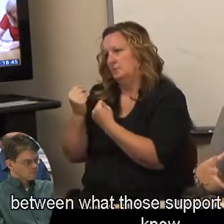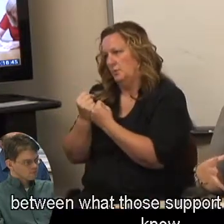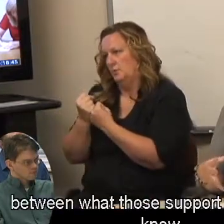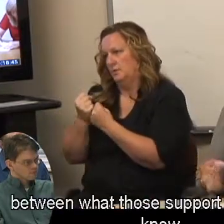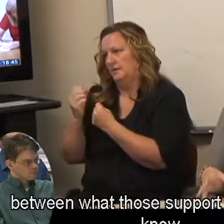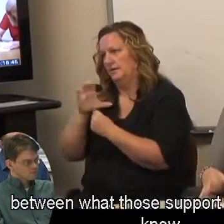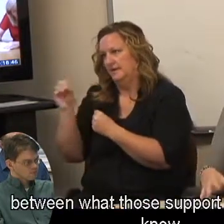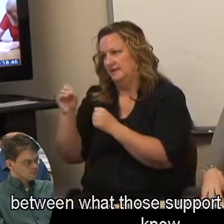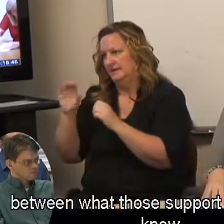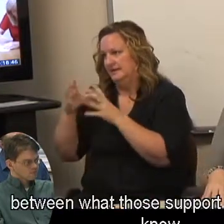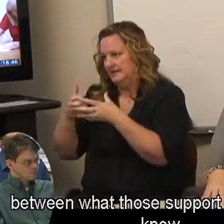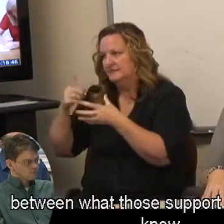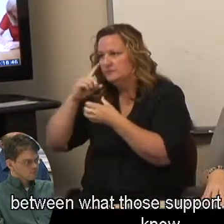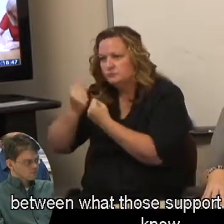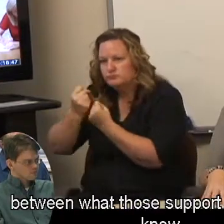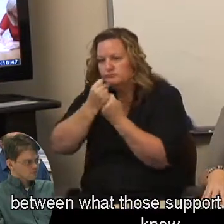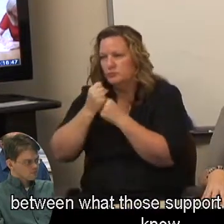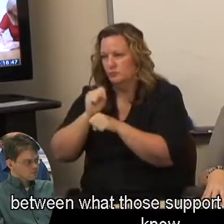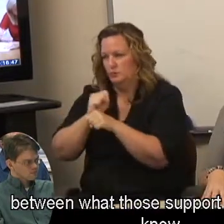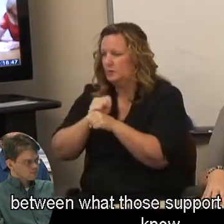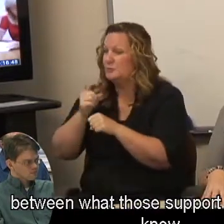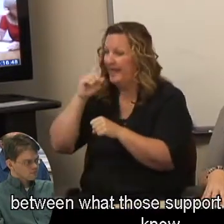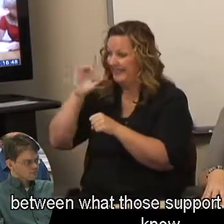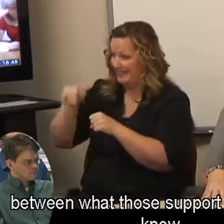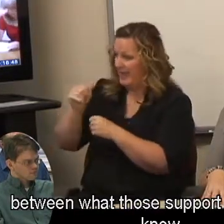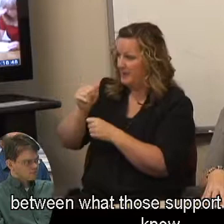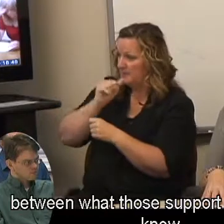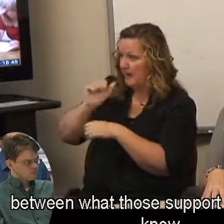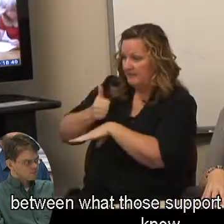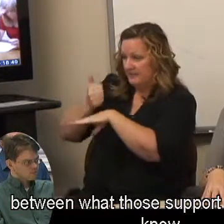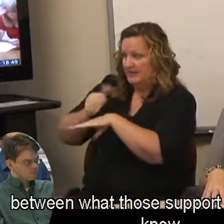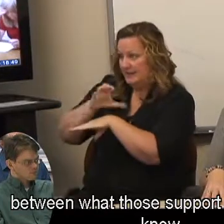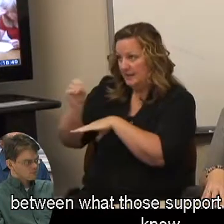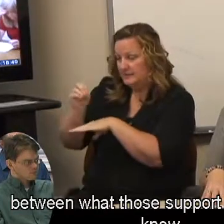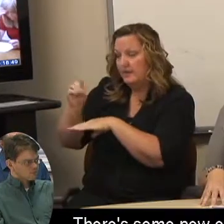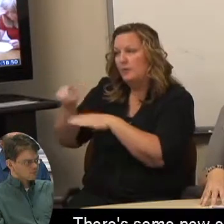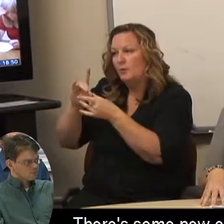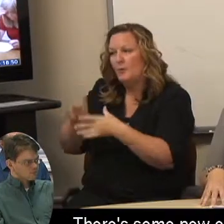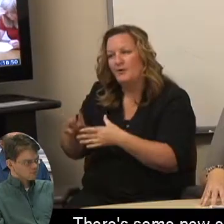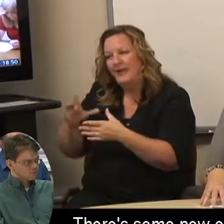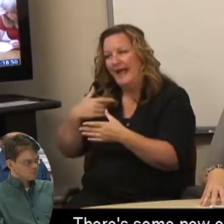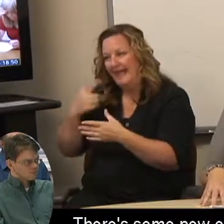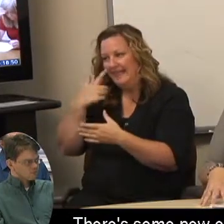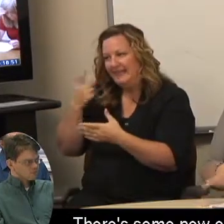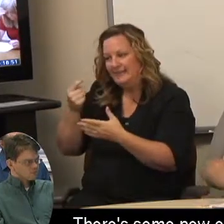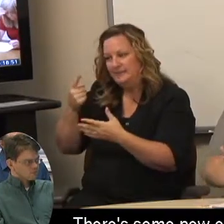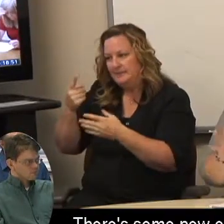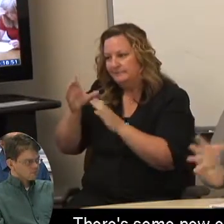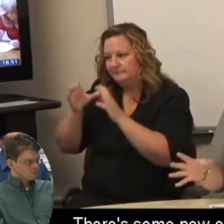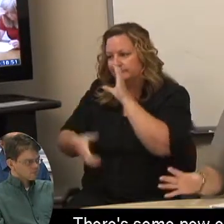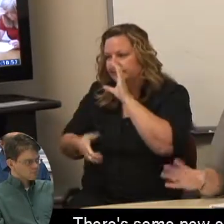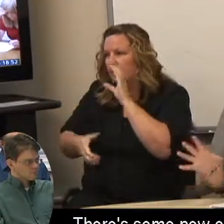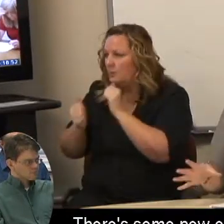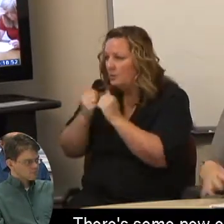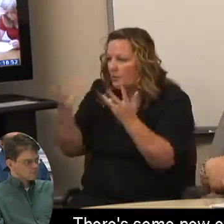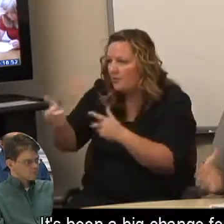between what those support coordinators know, There's some new ones.